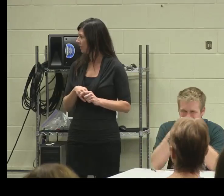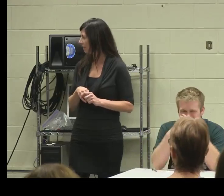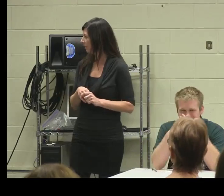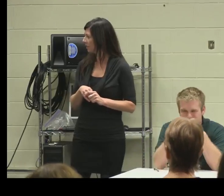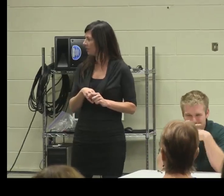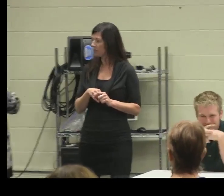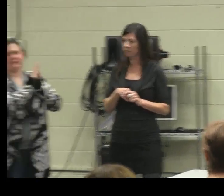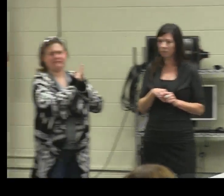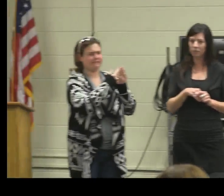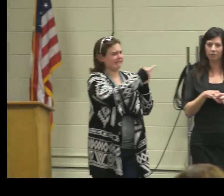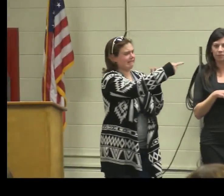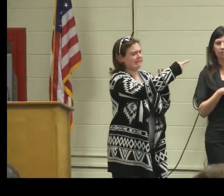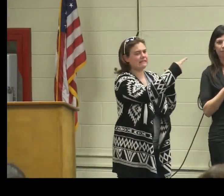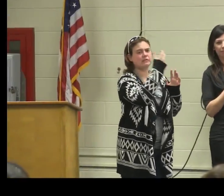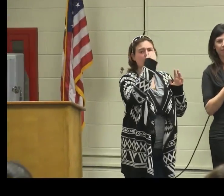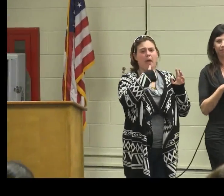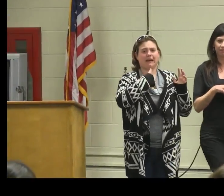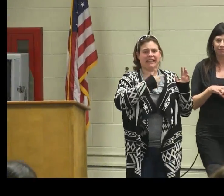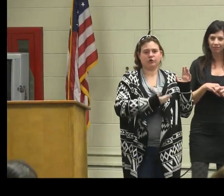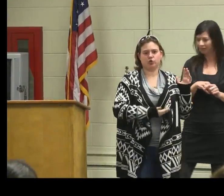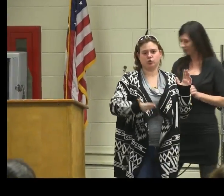Ok, we just had another couple arrive,